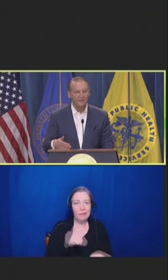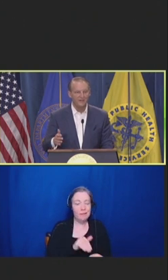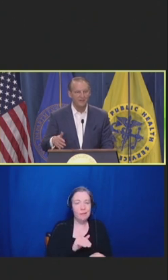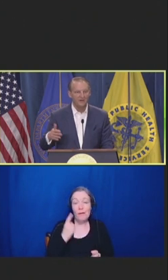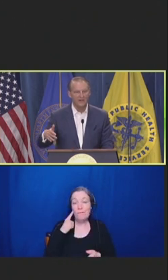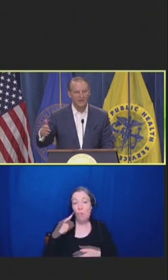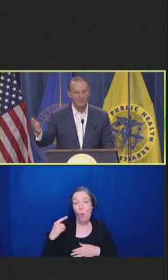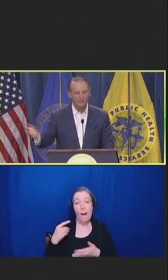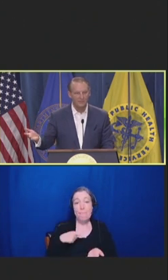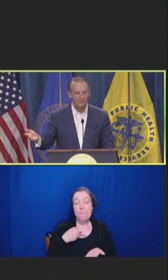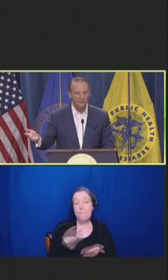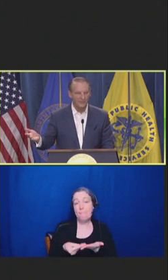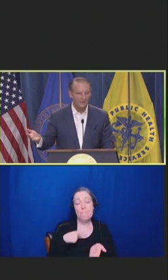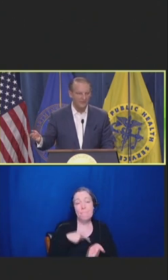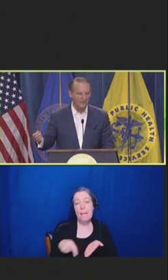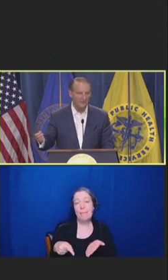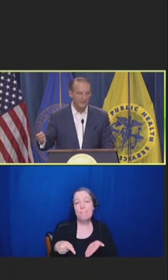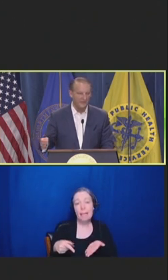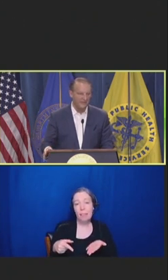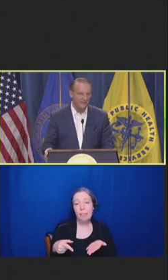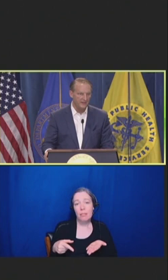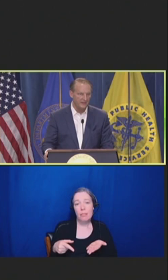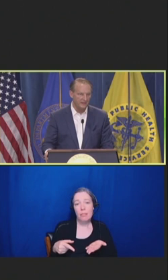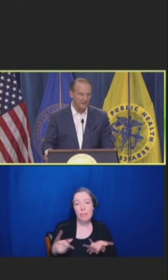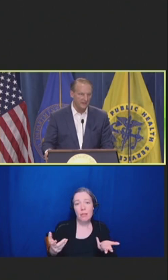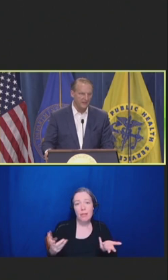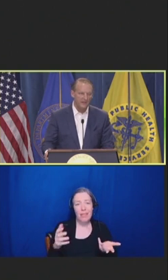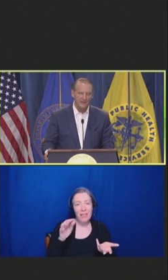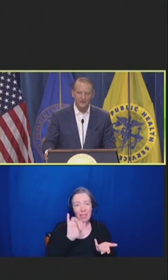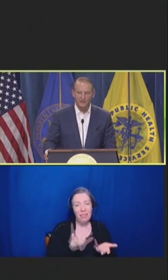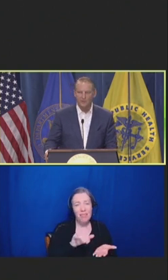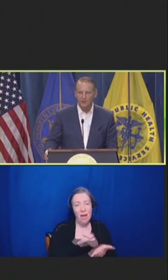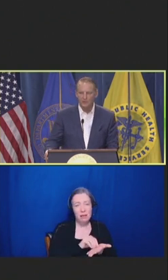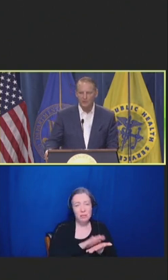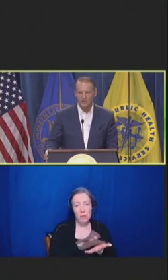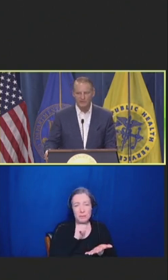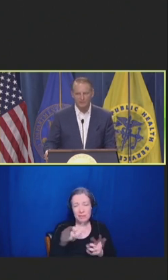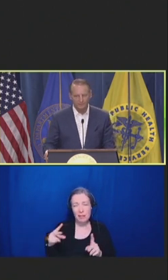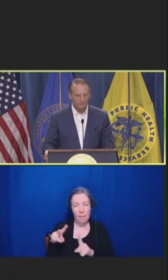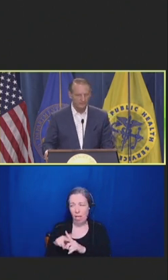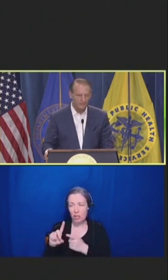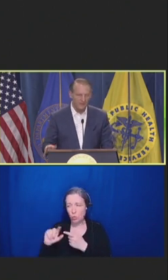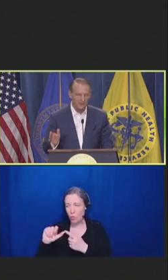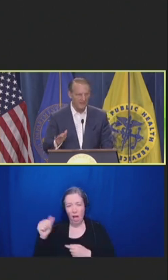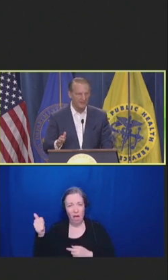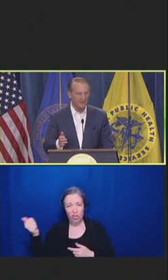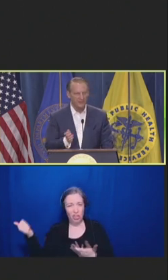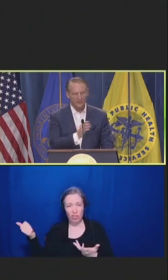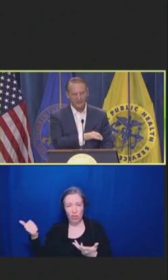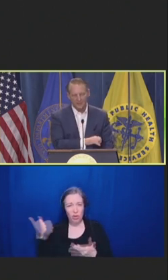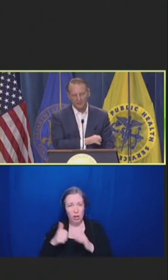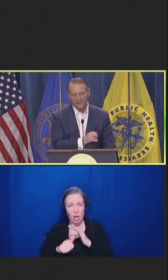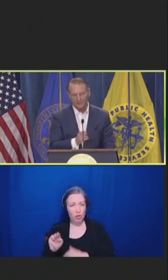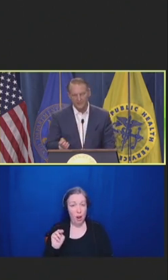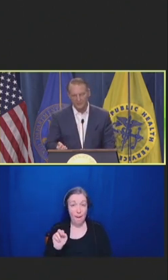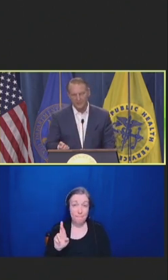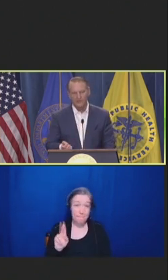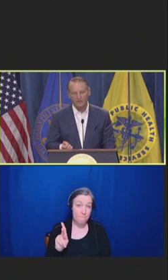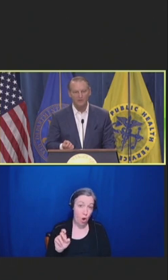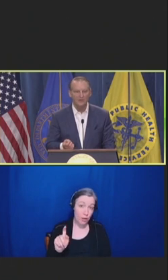that aren't applicable to others in the healthcare marketplace. I'm not saying whether the documentation is right or wrong.